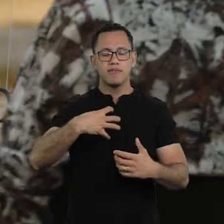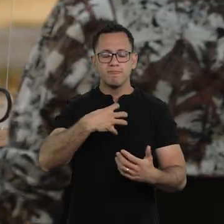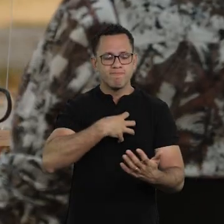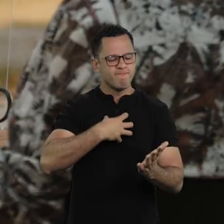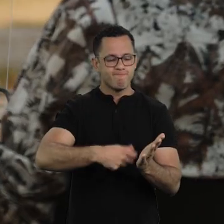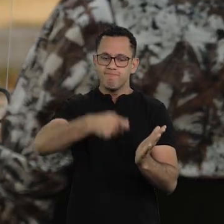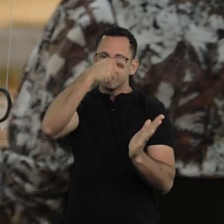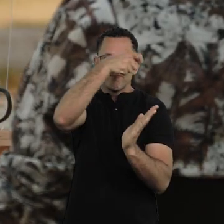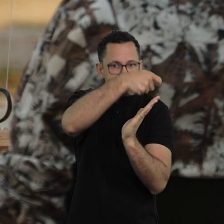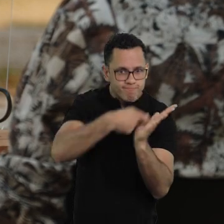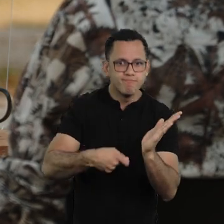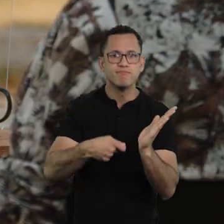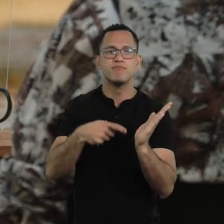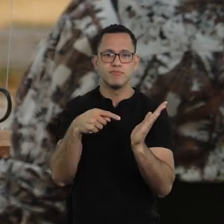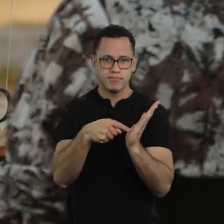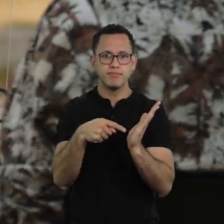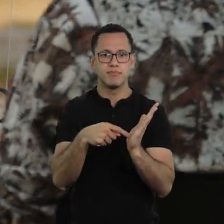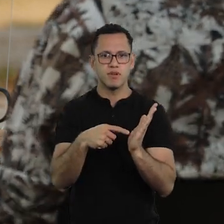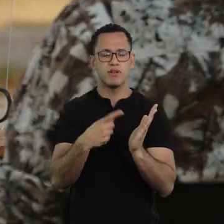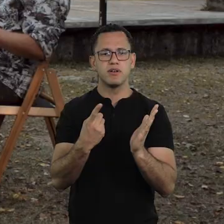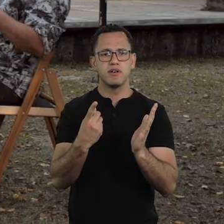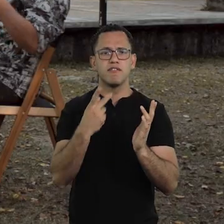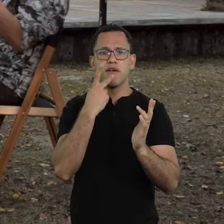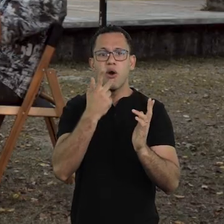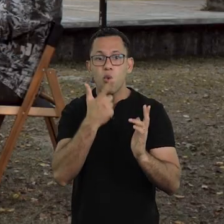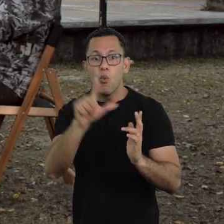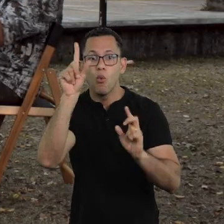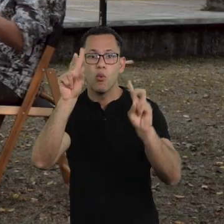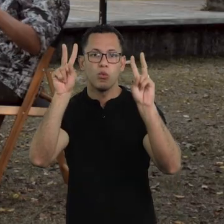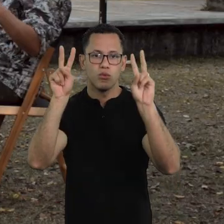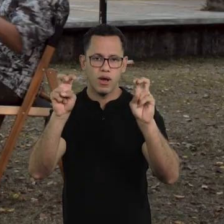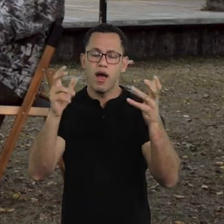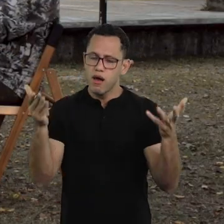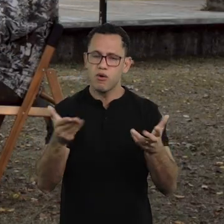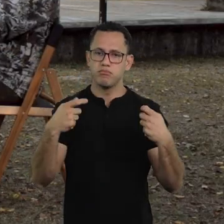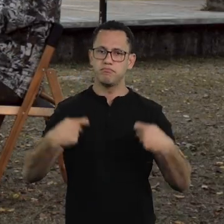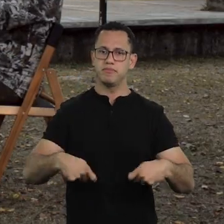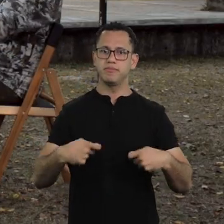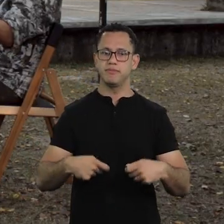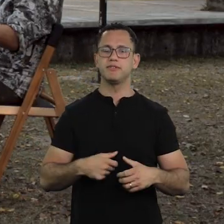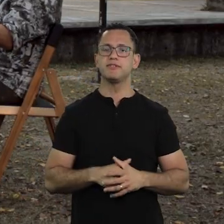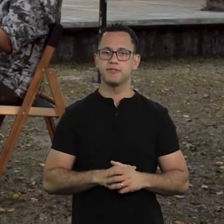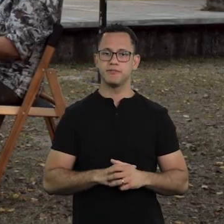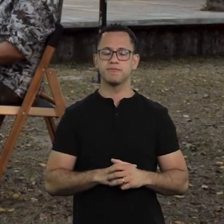That we took a stand, right? Yes… "Let's talk about something else, at least for now", right?